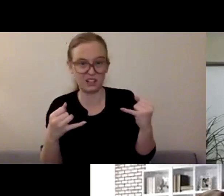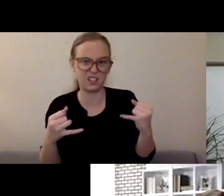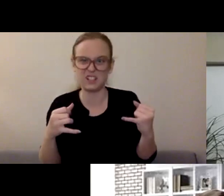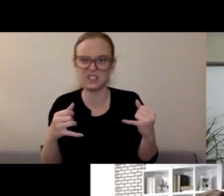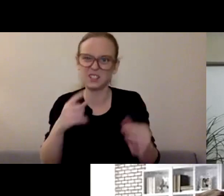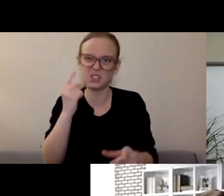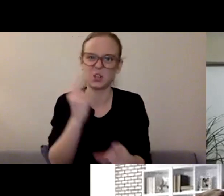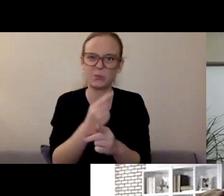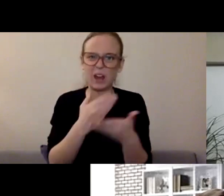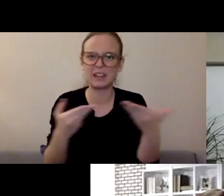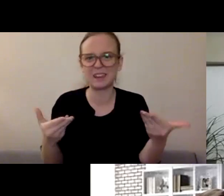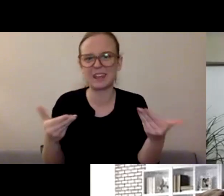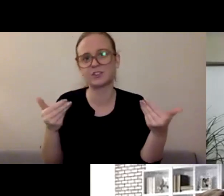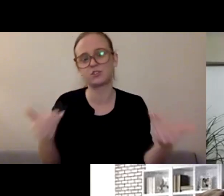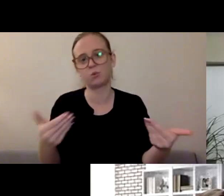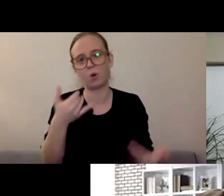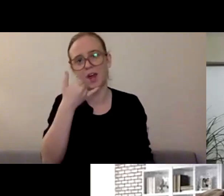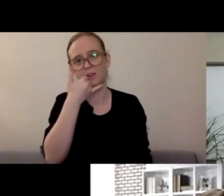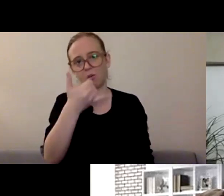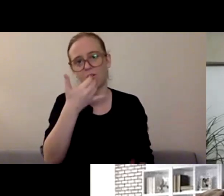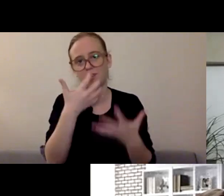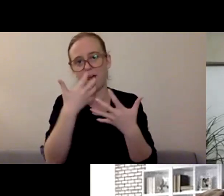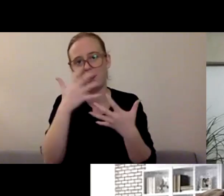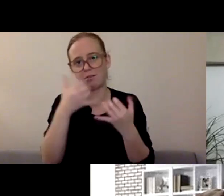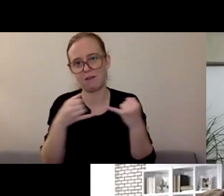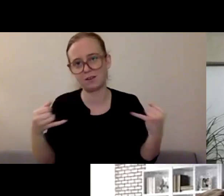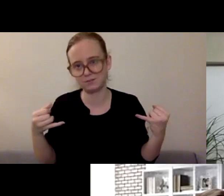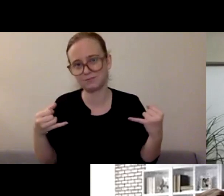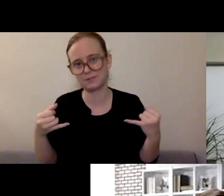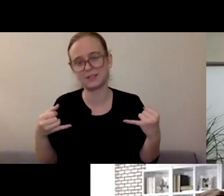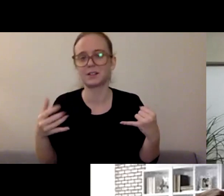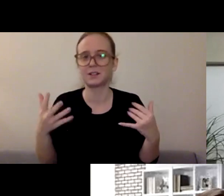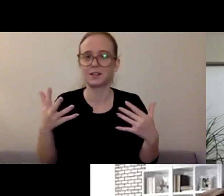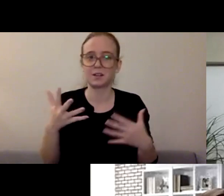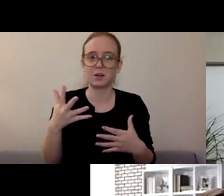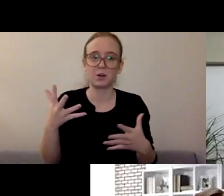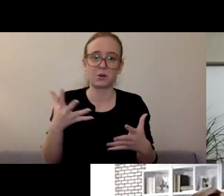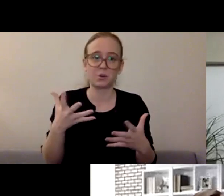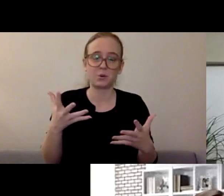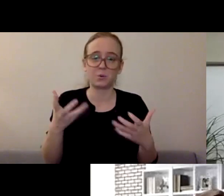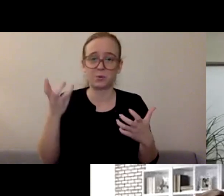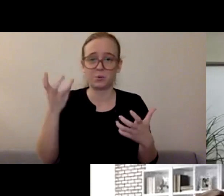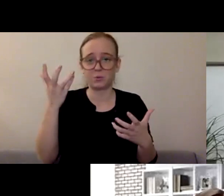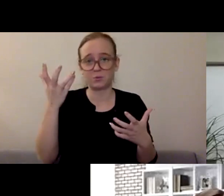Yeah, it's not... What I tell folks too is it's really, this is the opportunity.